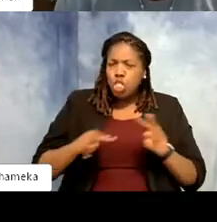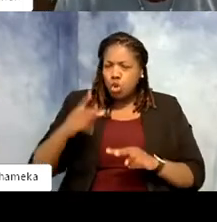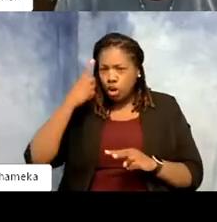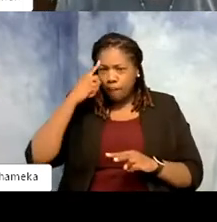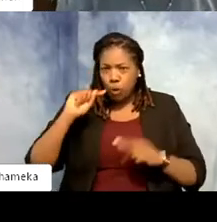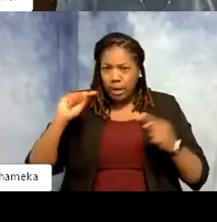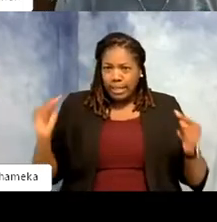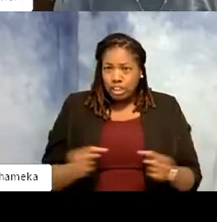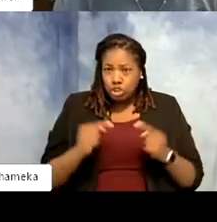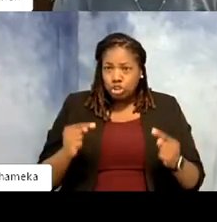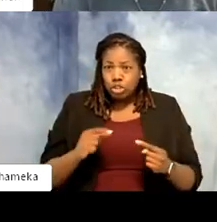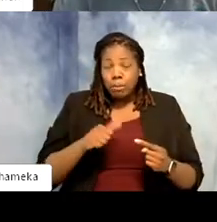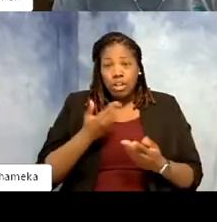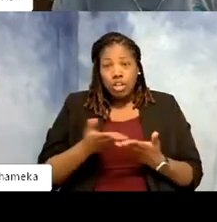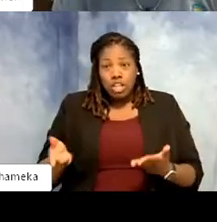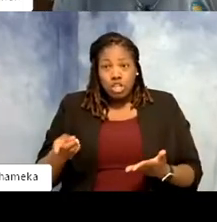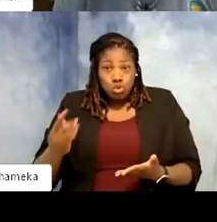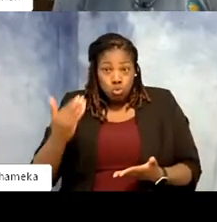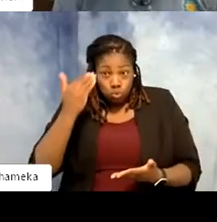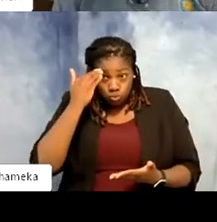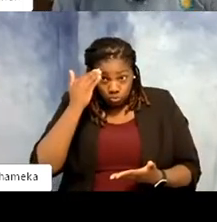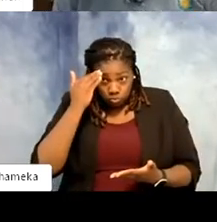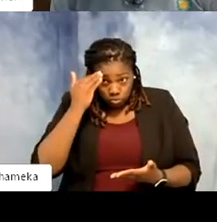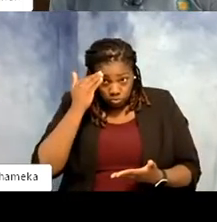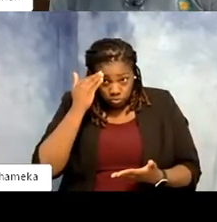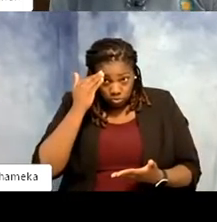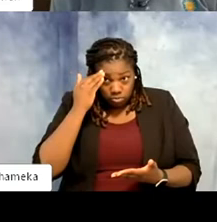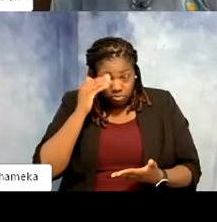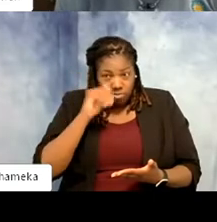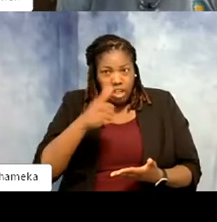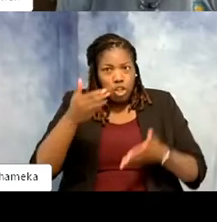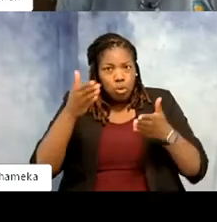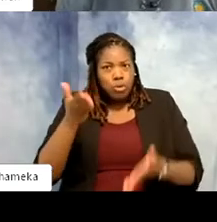other things that you may know that not even your curator may know. And I go to my curator and say hey